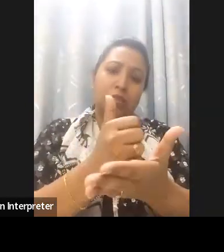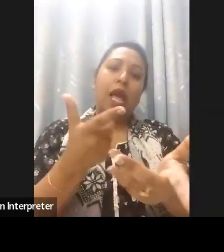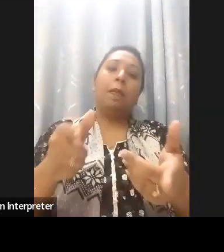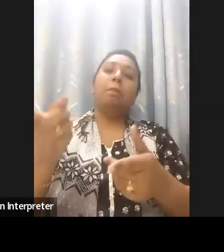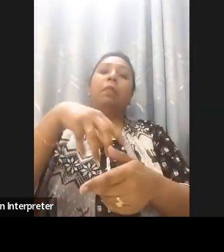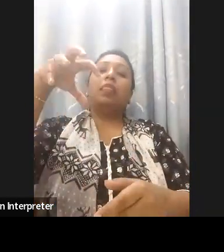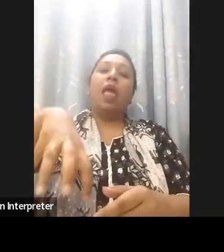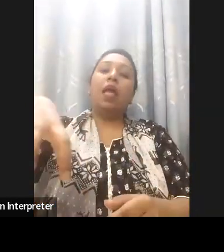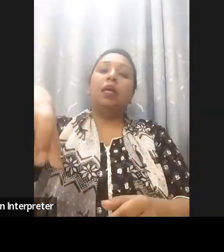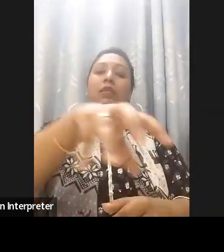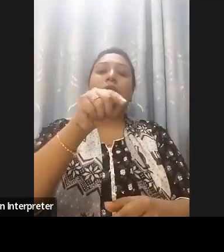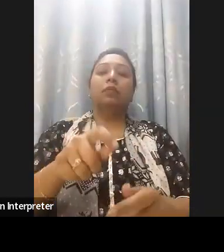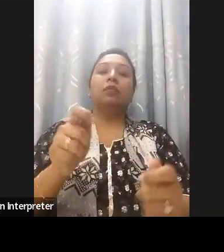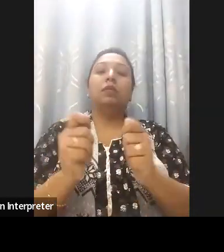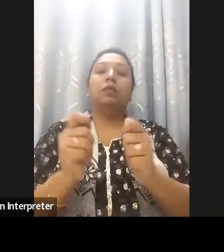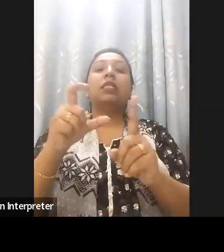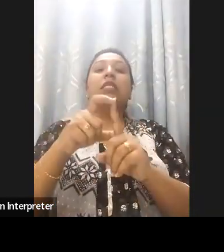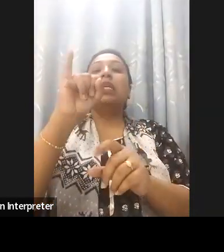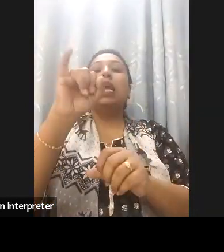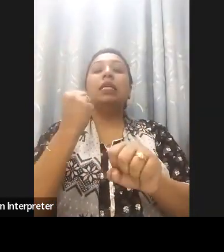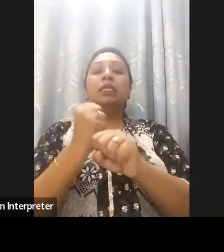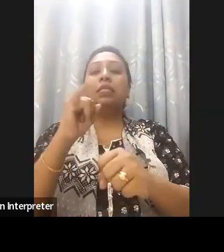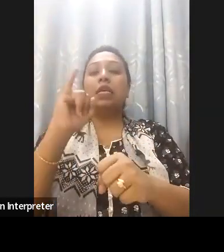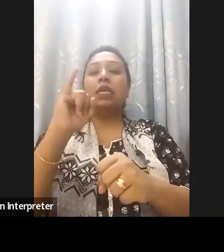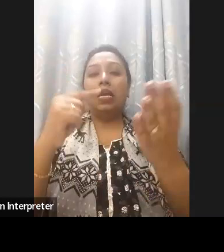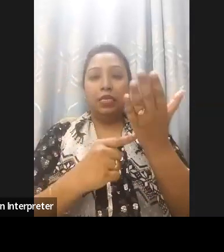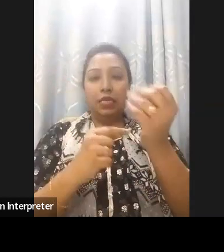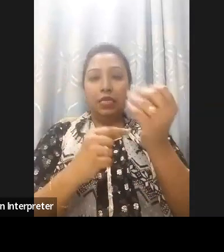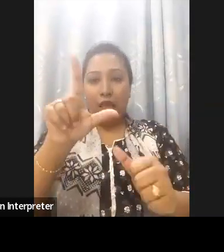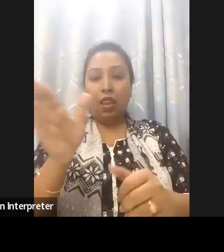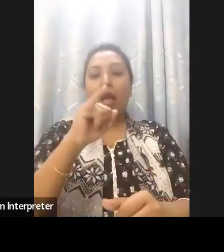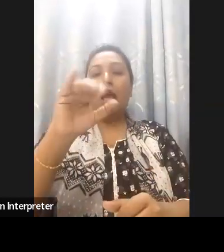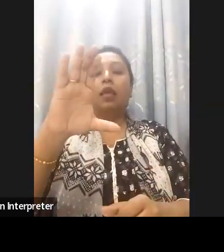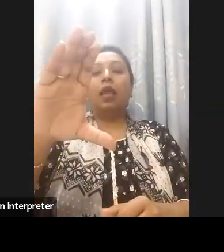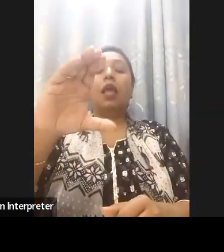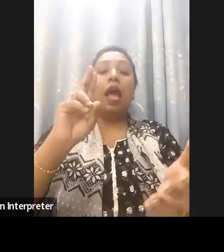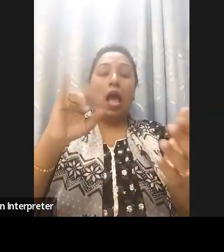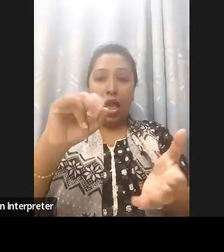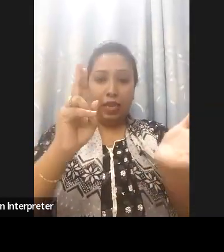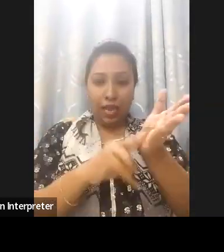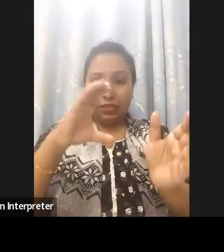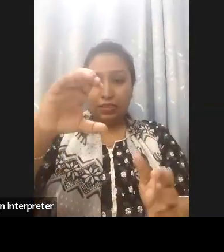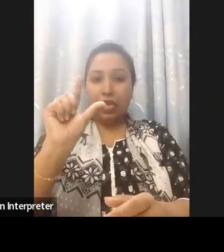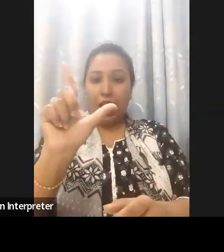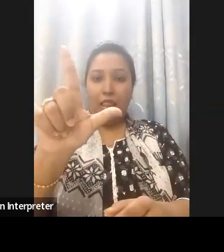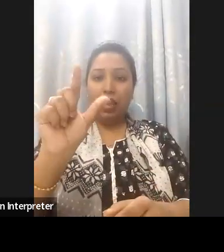around digital inclusion we recommend to include certifications to make sure that the knowledge